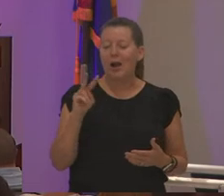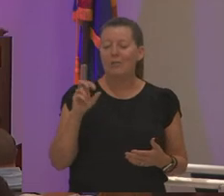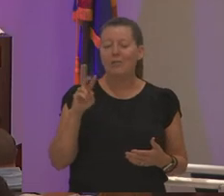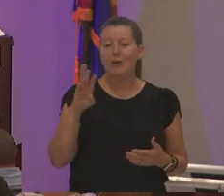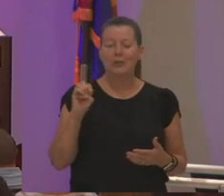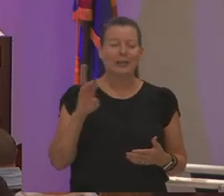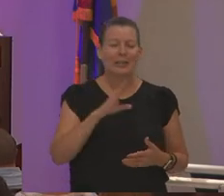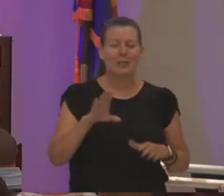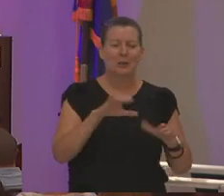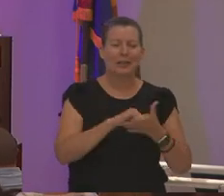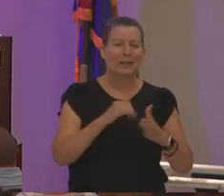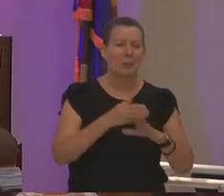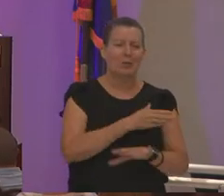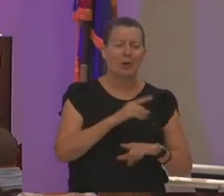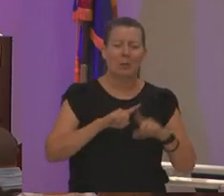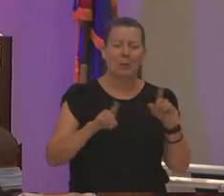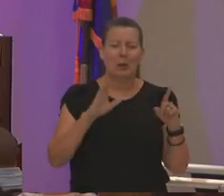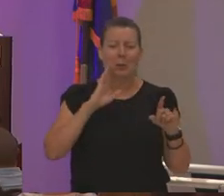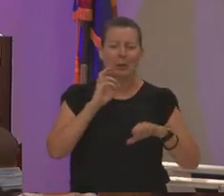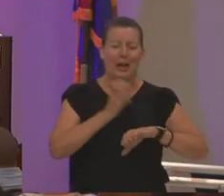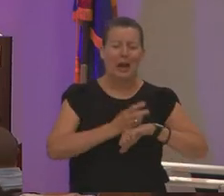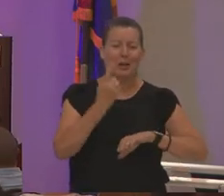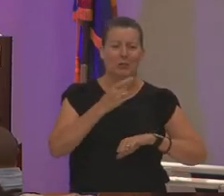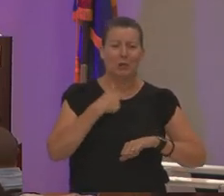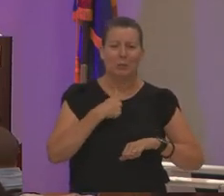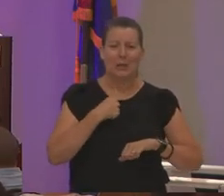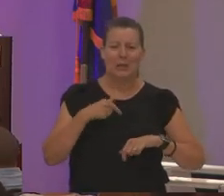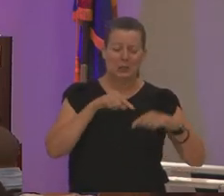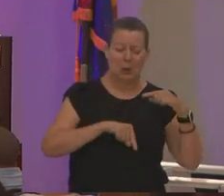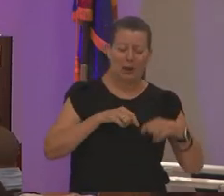and it's hard to it's hard it's going to be hard for me to go back to pumps you know after this but